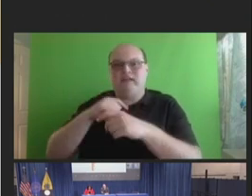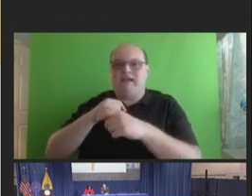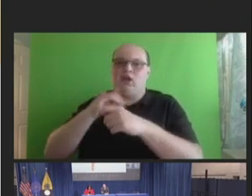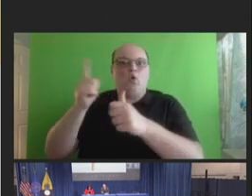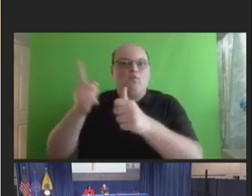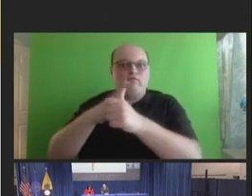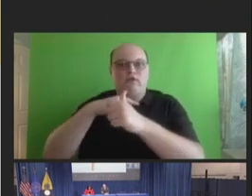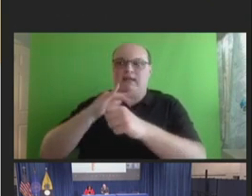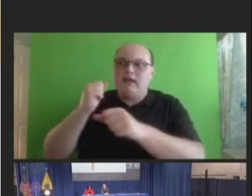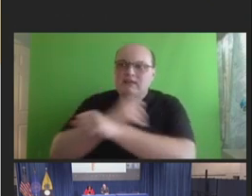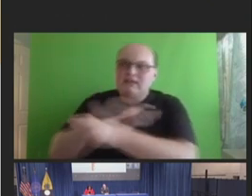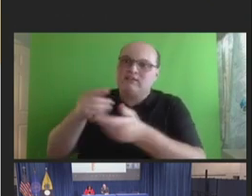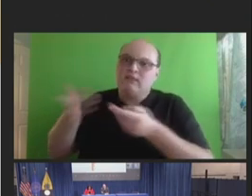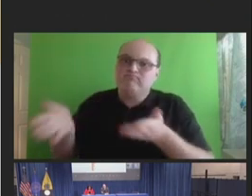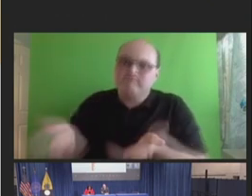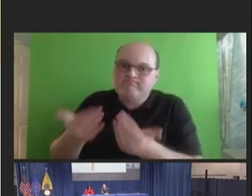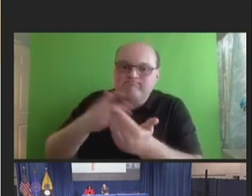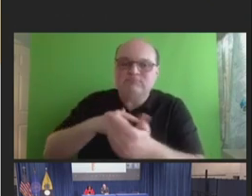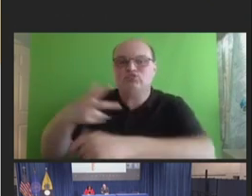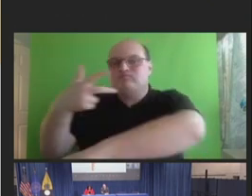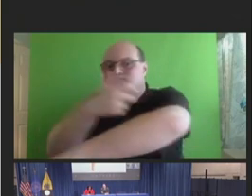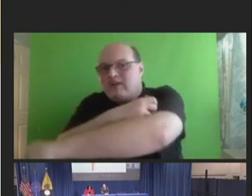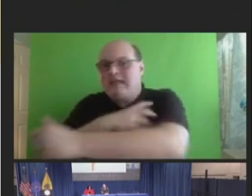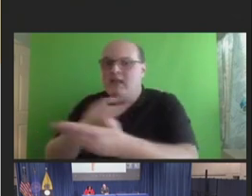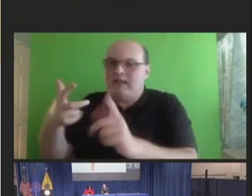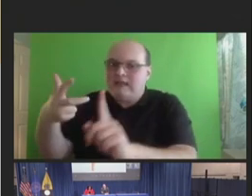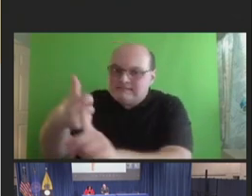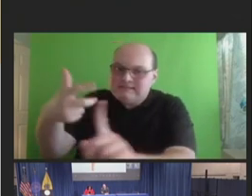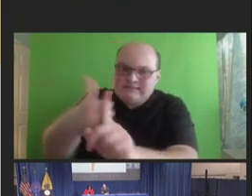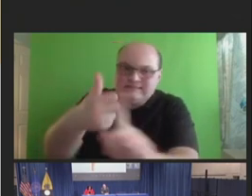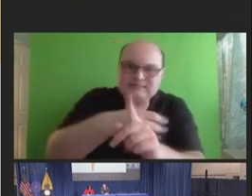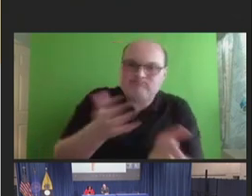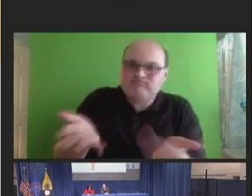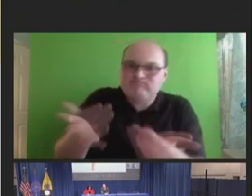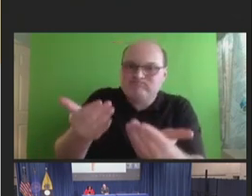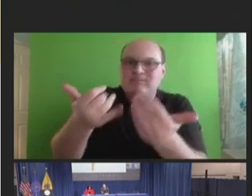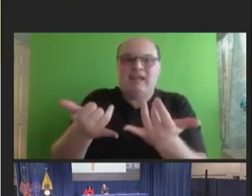patients to get vaccinated. And I think, you know, as it's moved along, that fight has